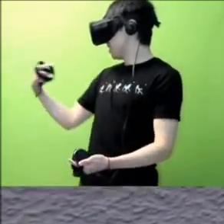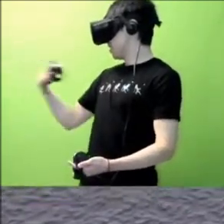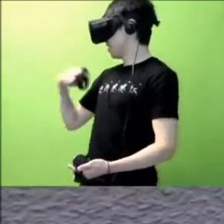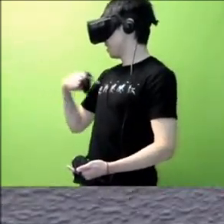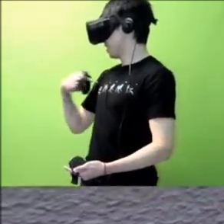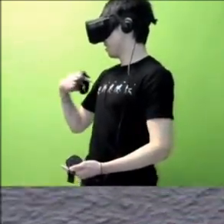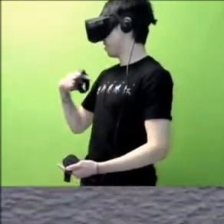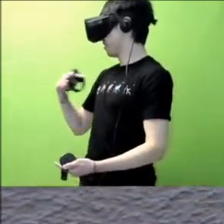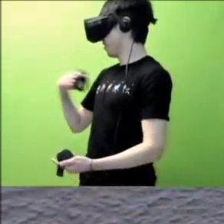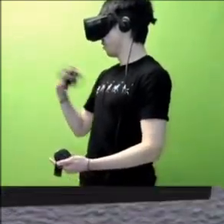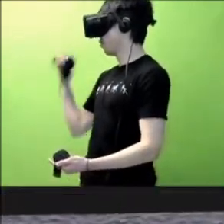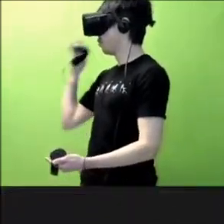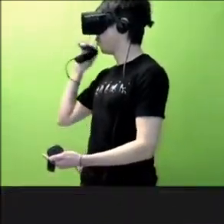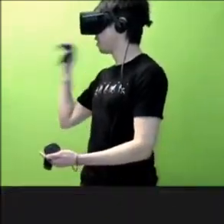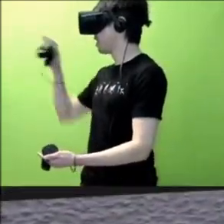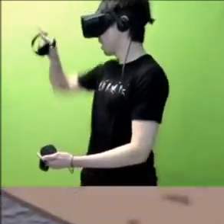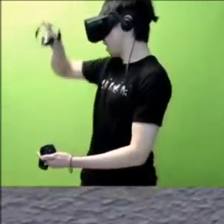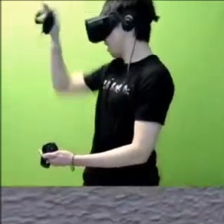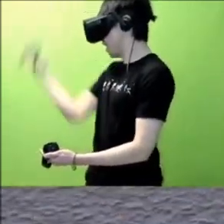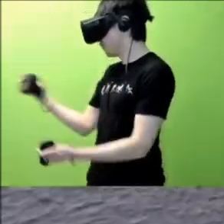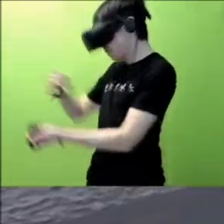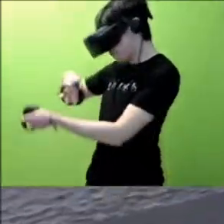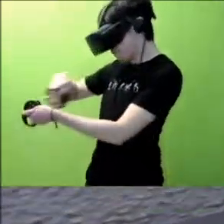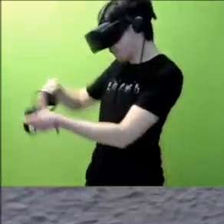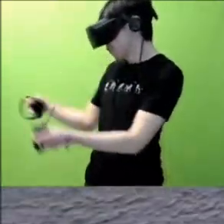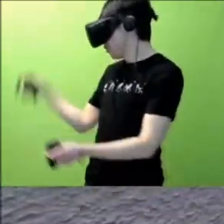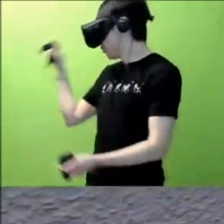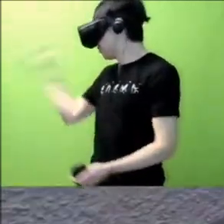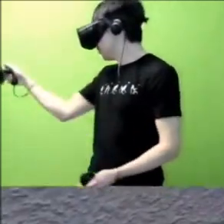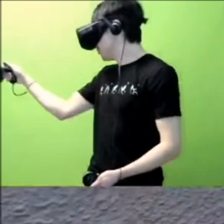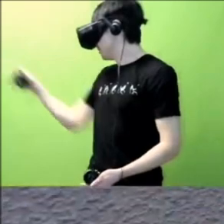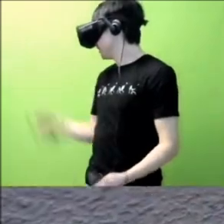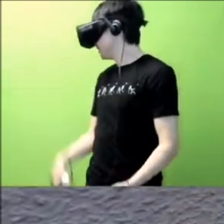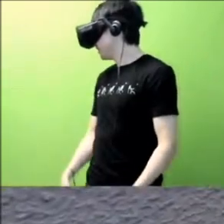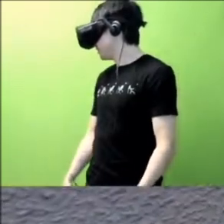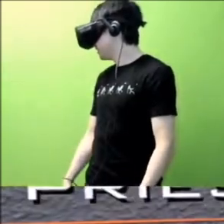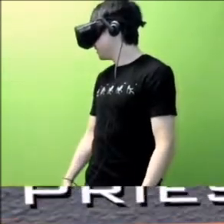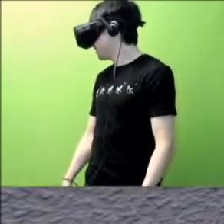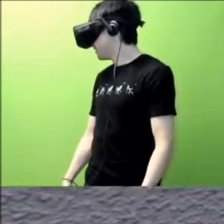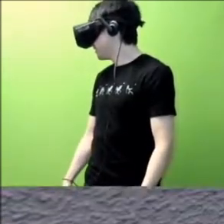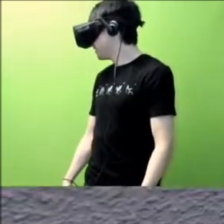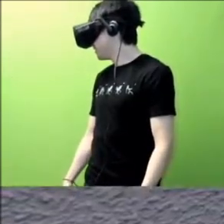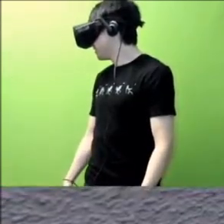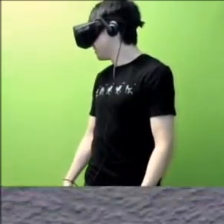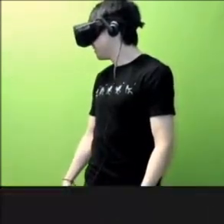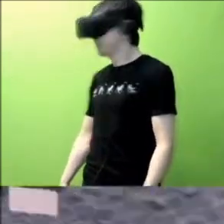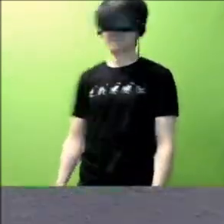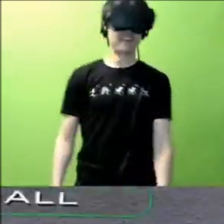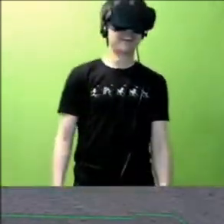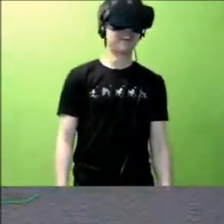I will never forgive you! Pfft